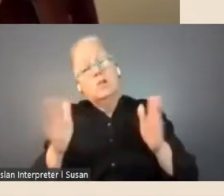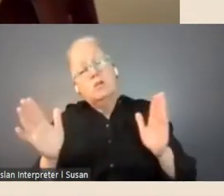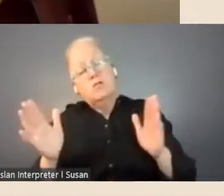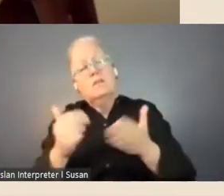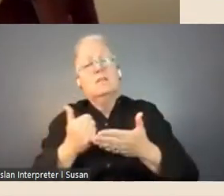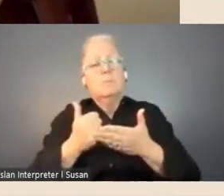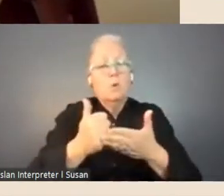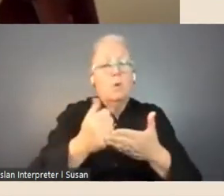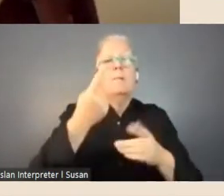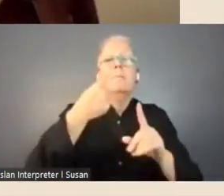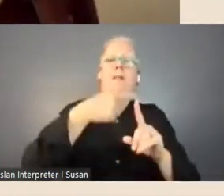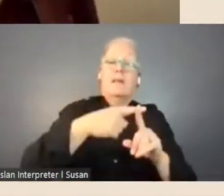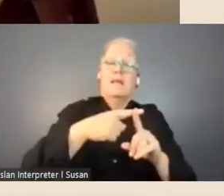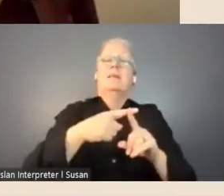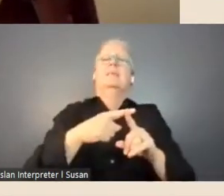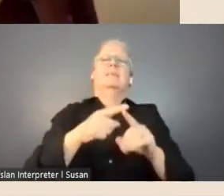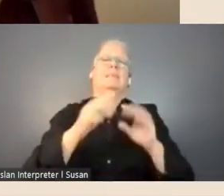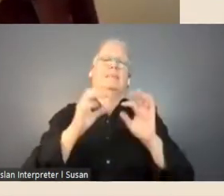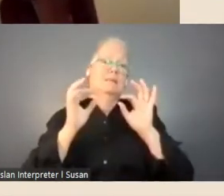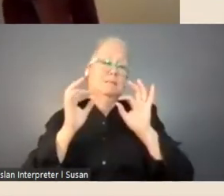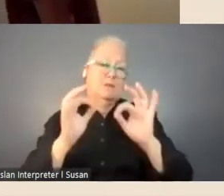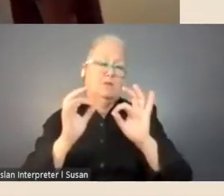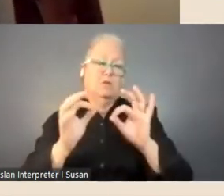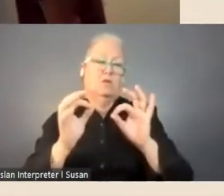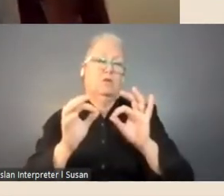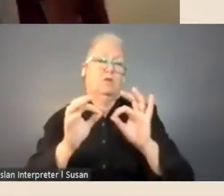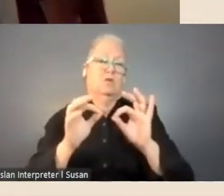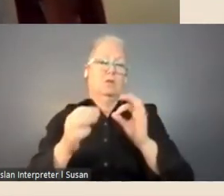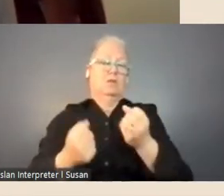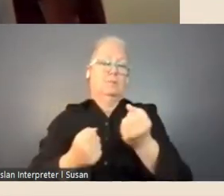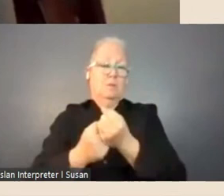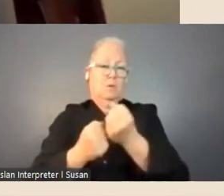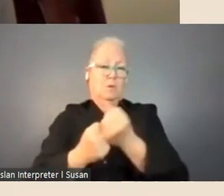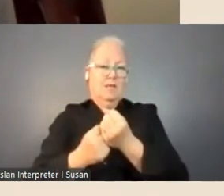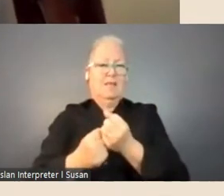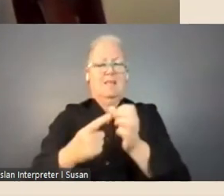through the Ask a Librarian service, and our librarians will really help to direct you